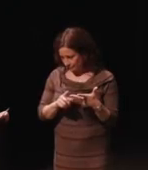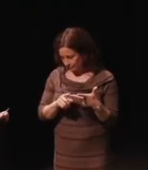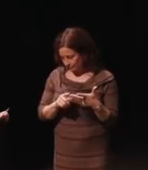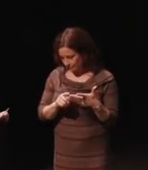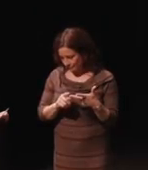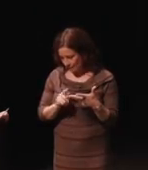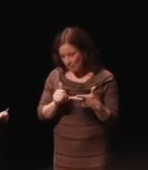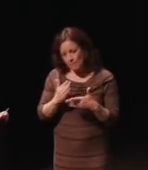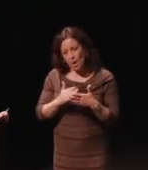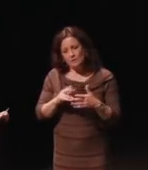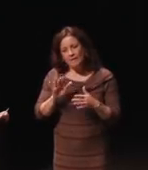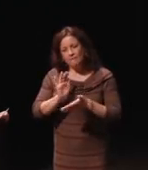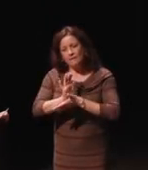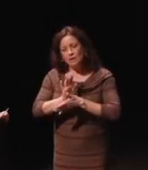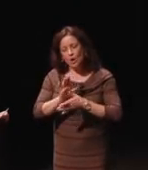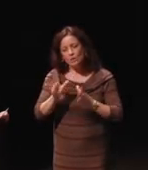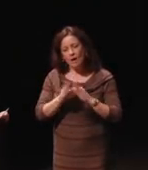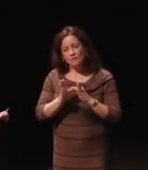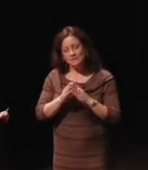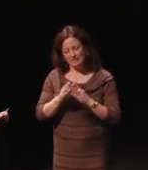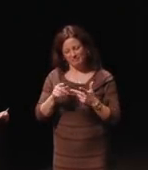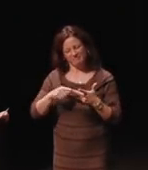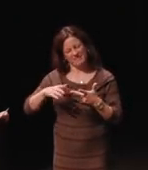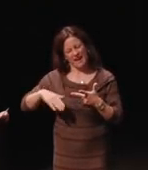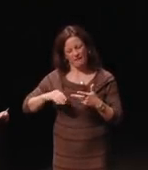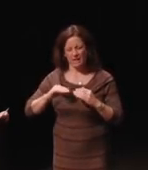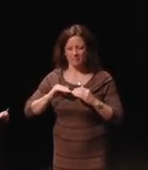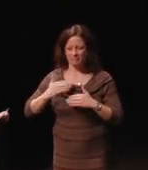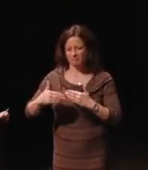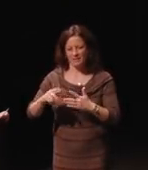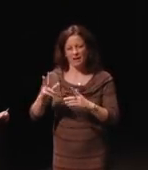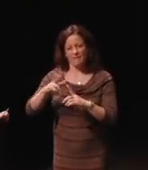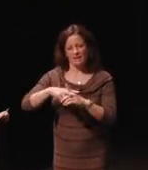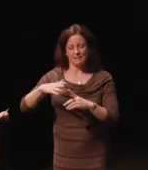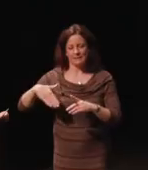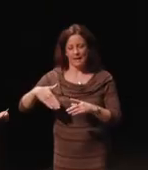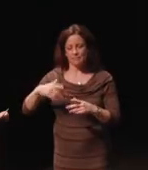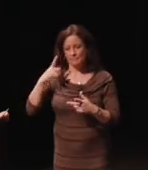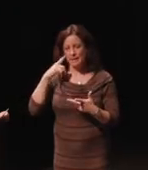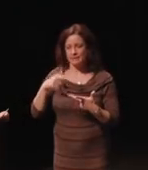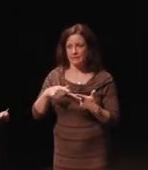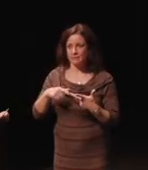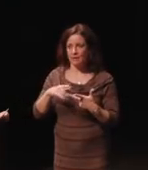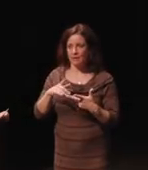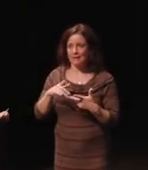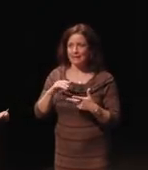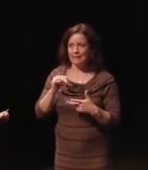that particular component has not gone into effect yet because it only covers interoperable videoconferencing.